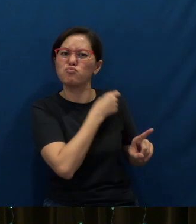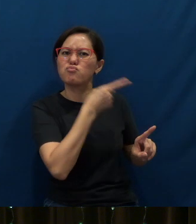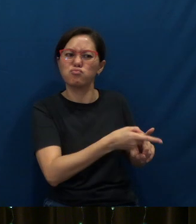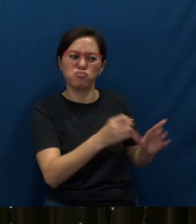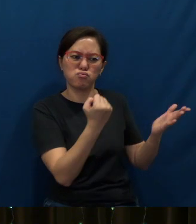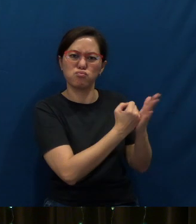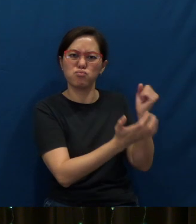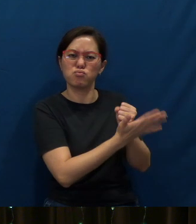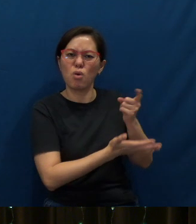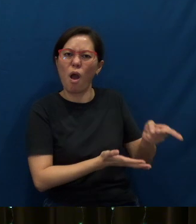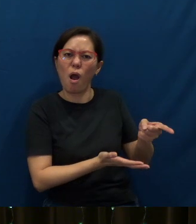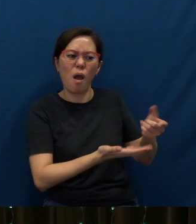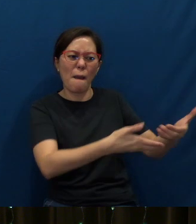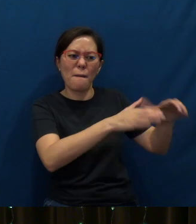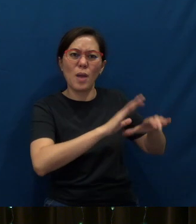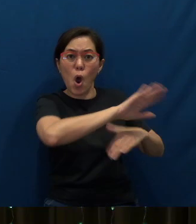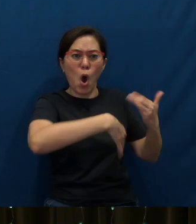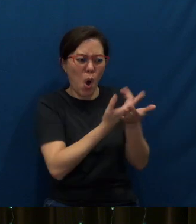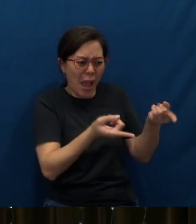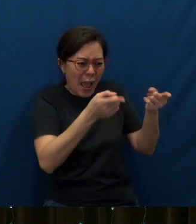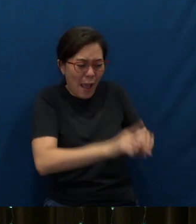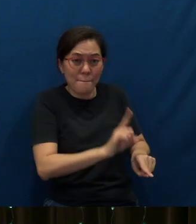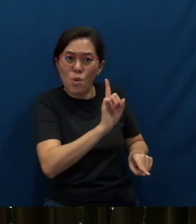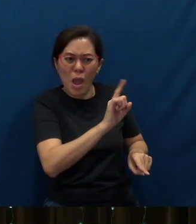He was buried. It all happened in Jerusalem.